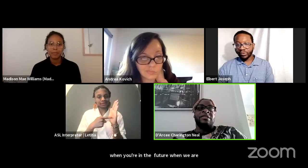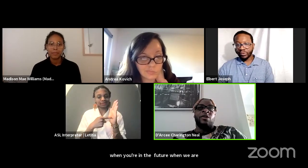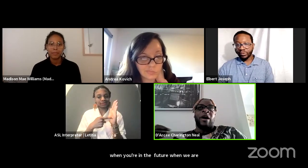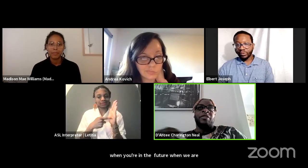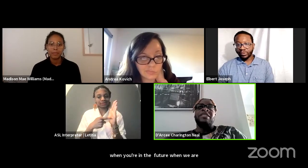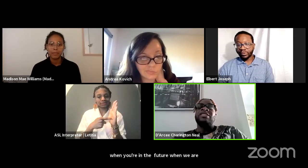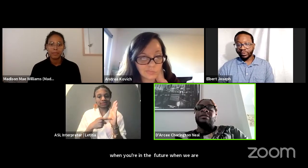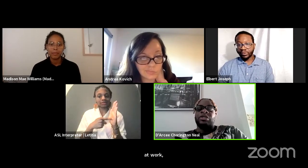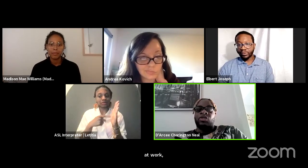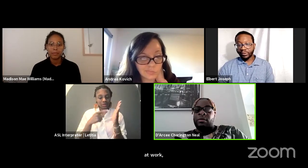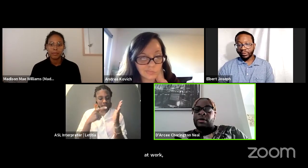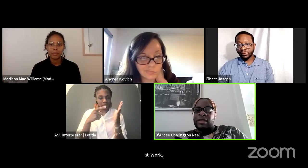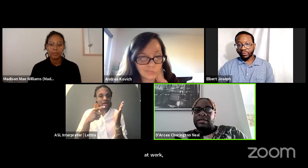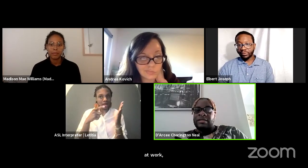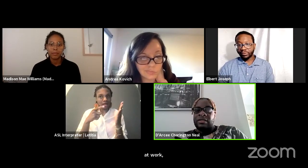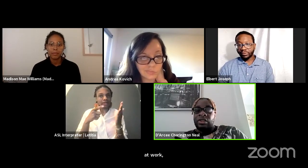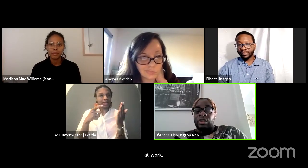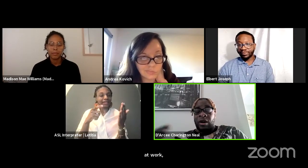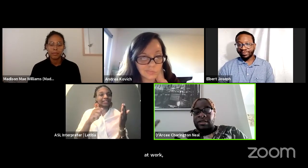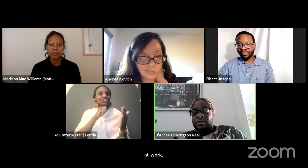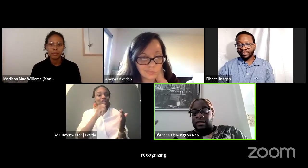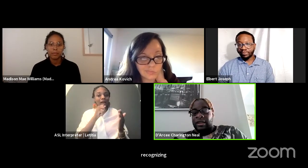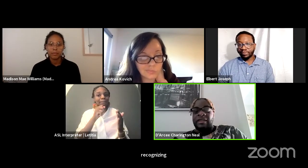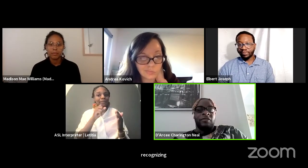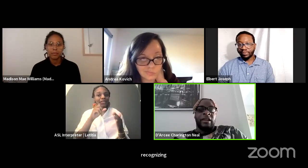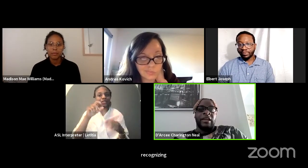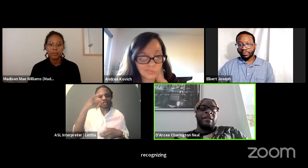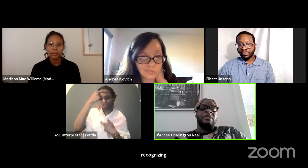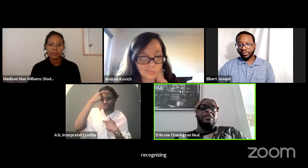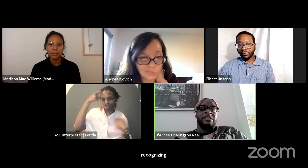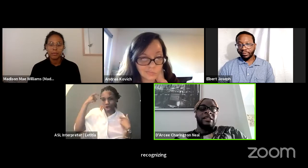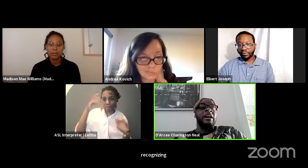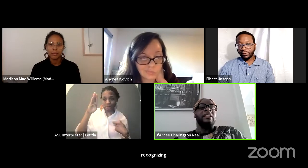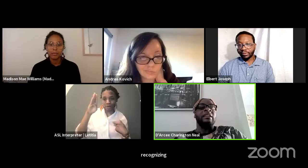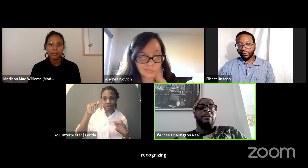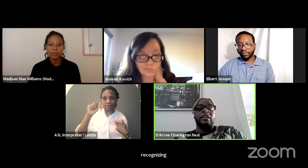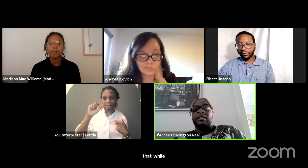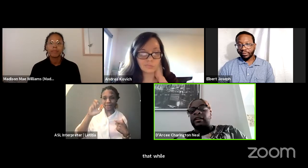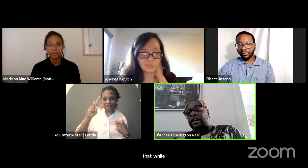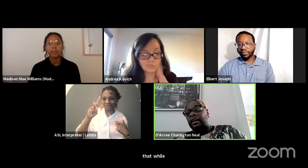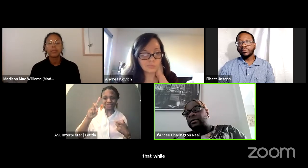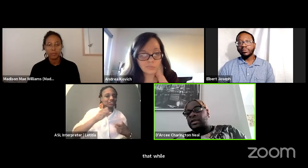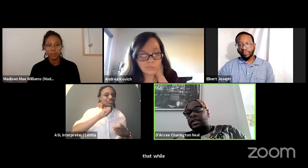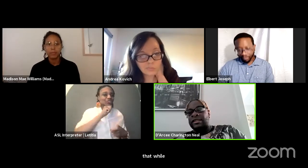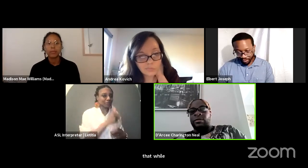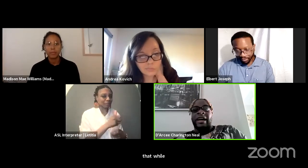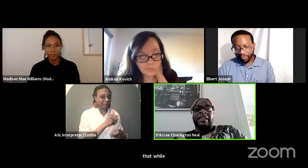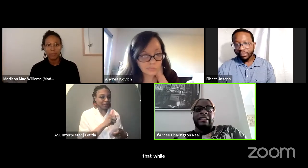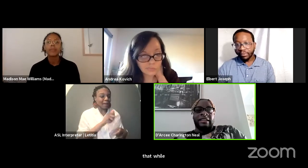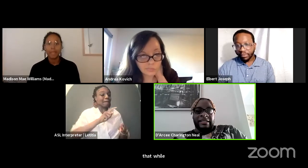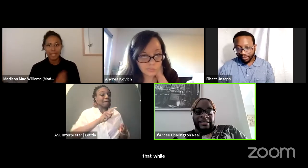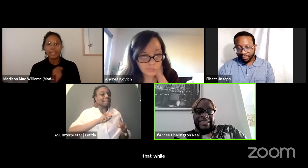so while things shouldn't be trauma-based you also can't forget about intersectionality because the reality is